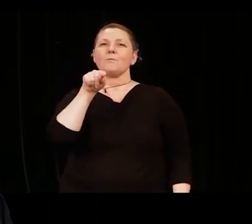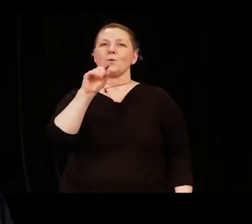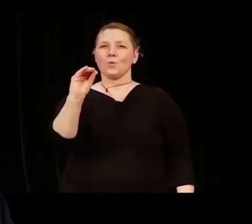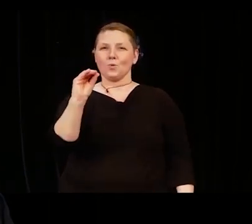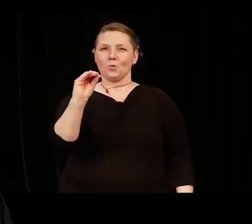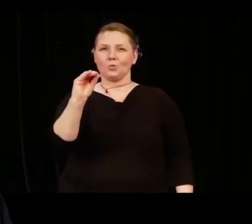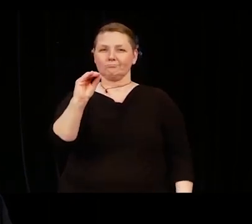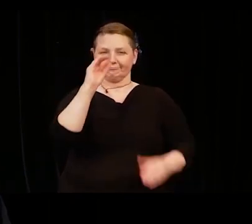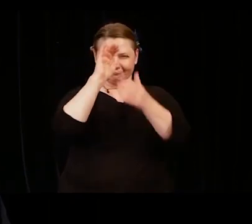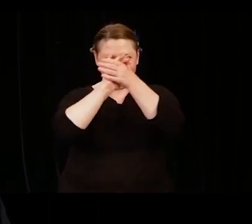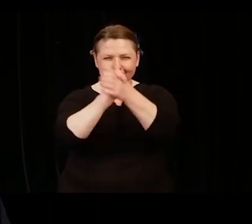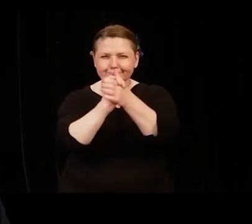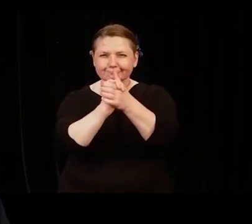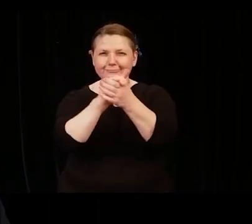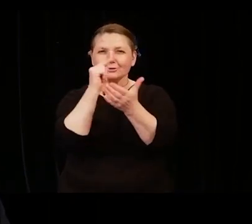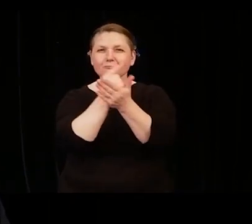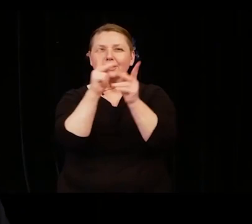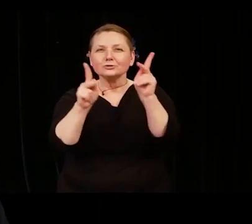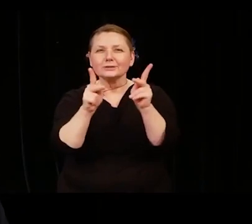Congratulations graduates, you have earned it.